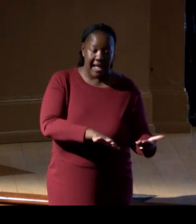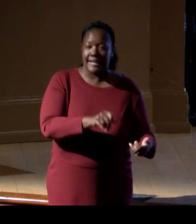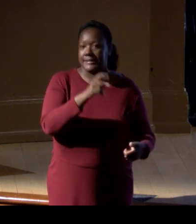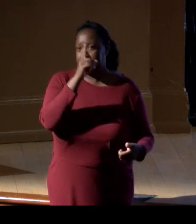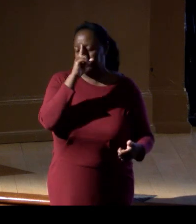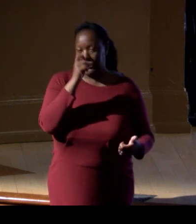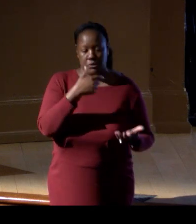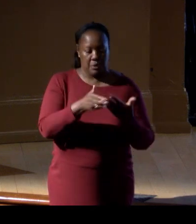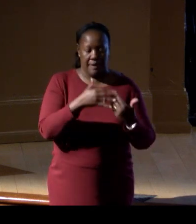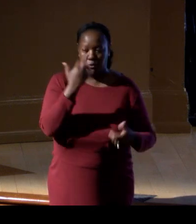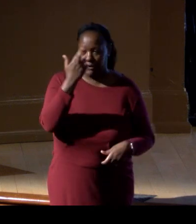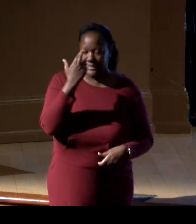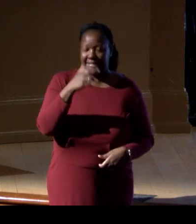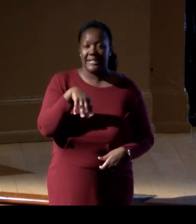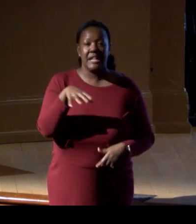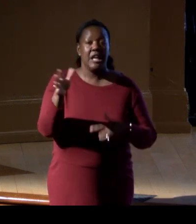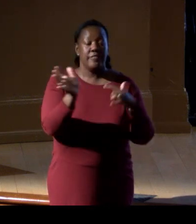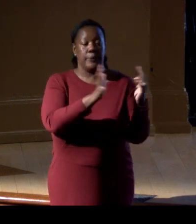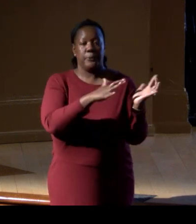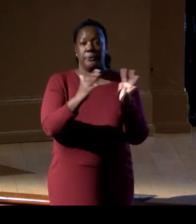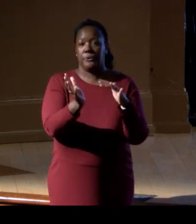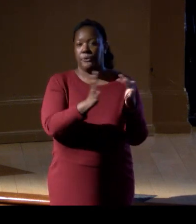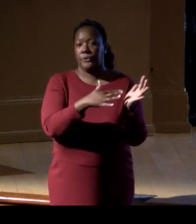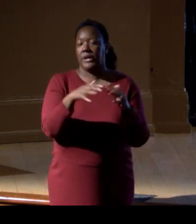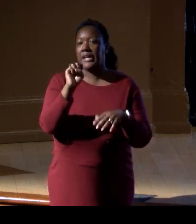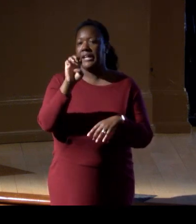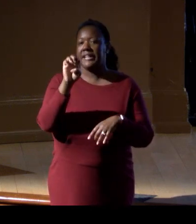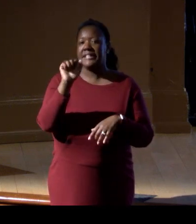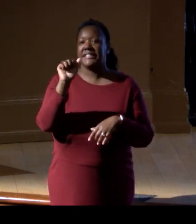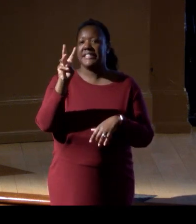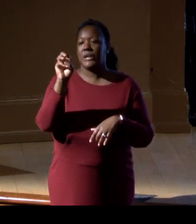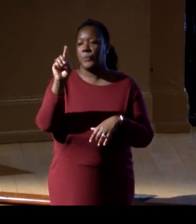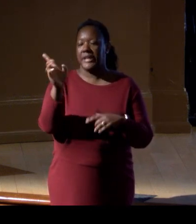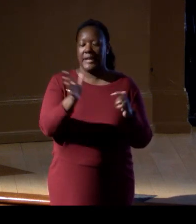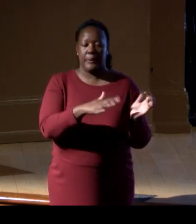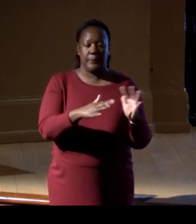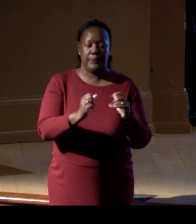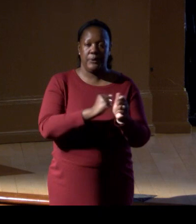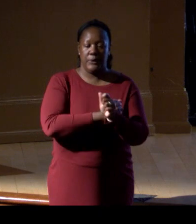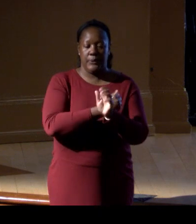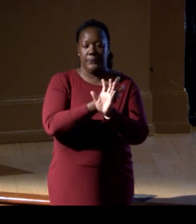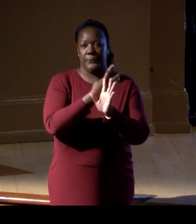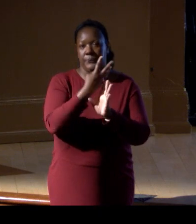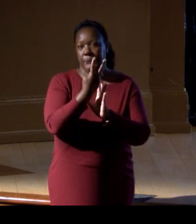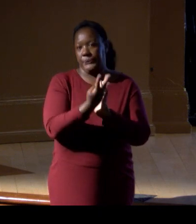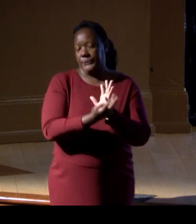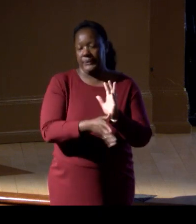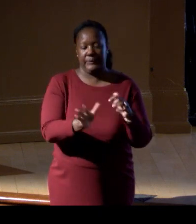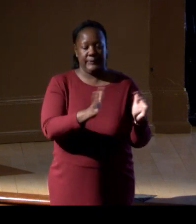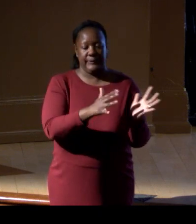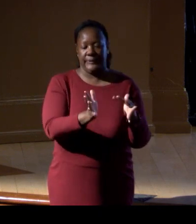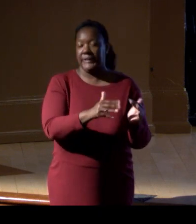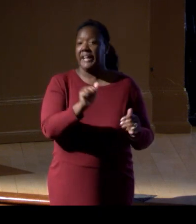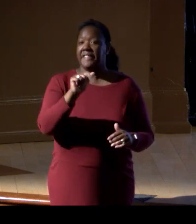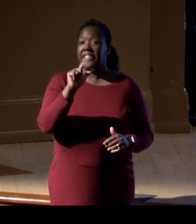the seaweed immediately overgrow the corals, and that's it. Once the algae take over,